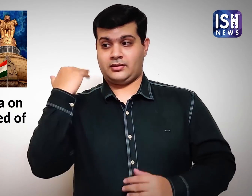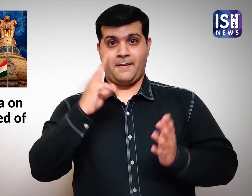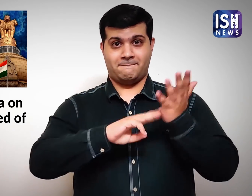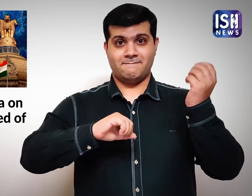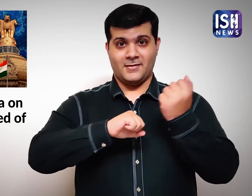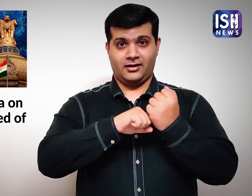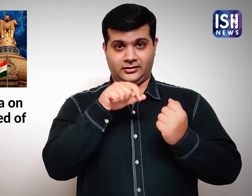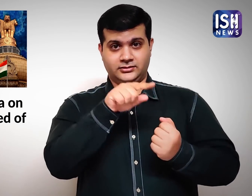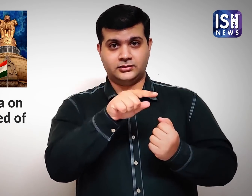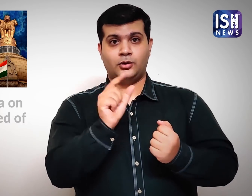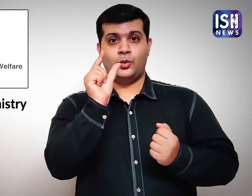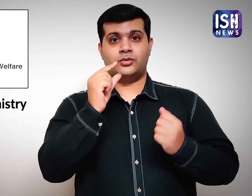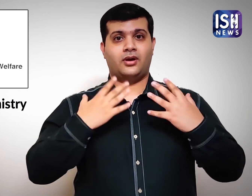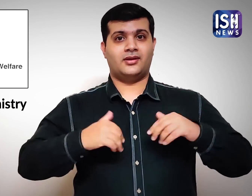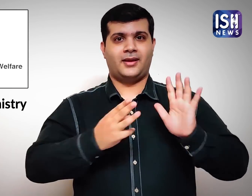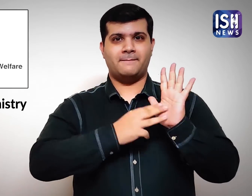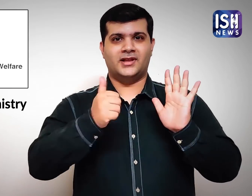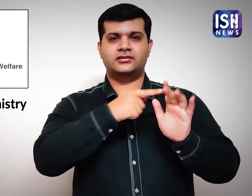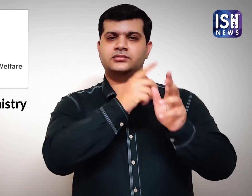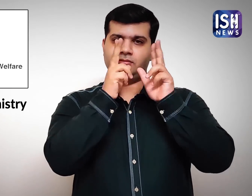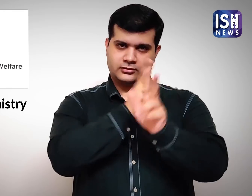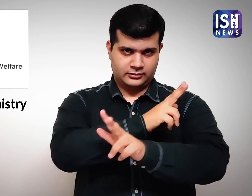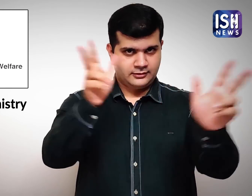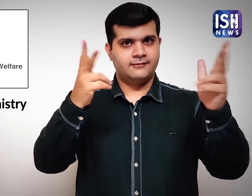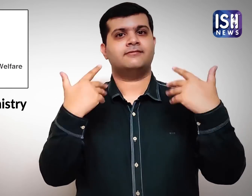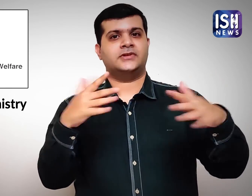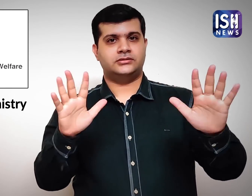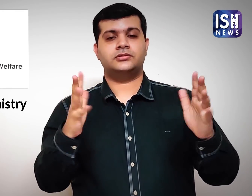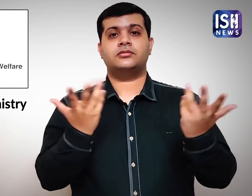In March the Union Health Ministry had announced that